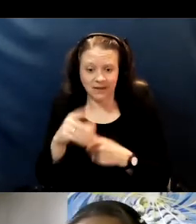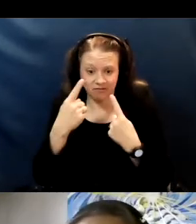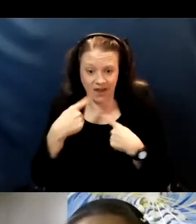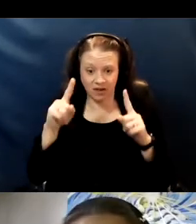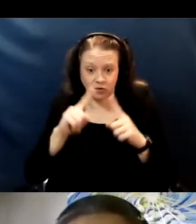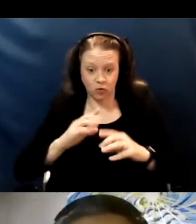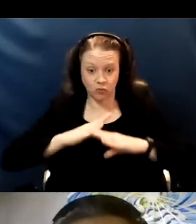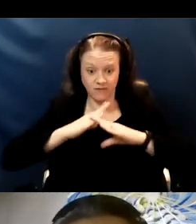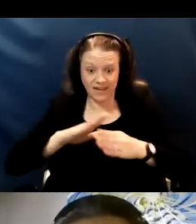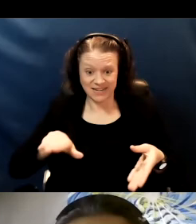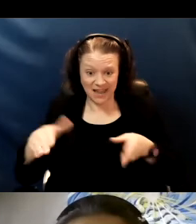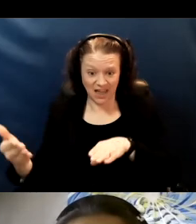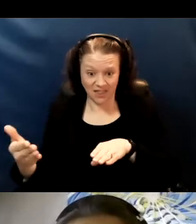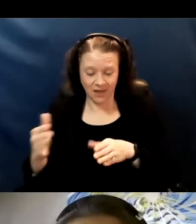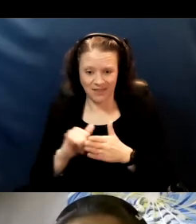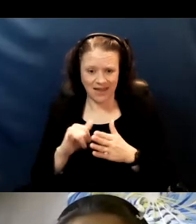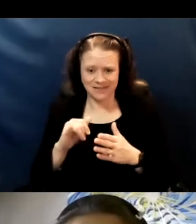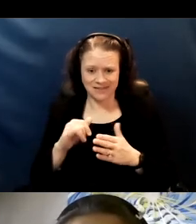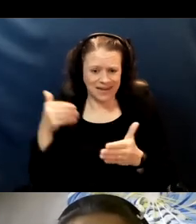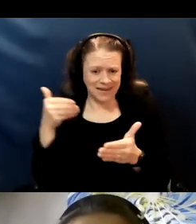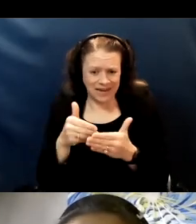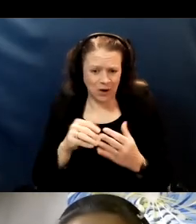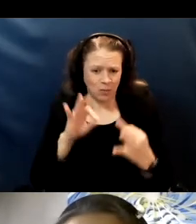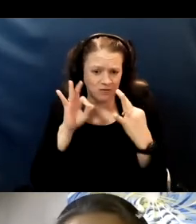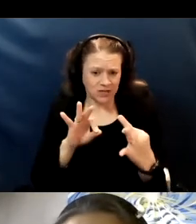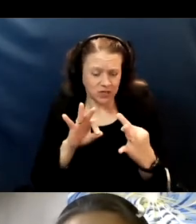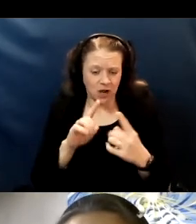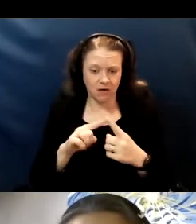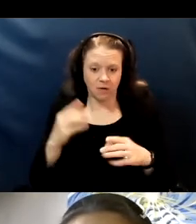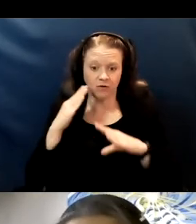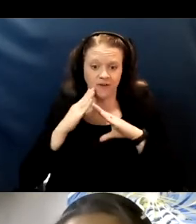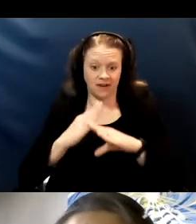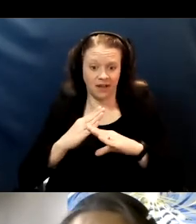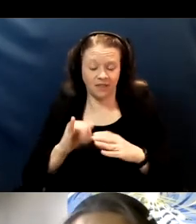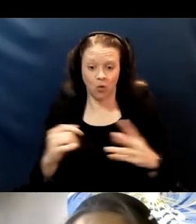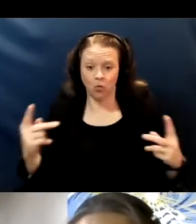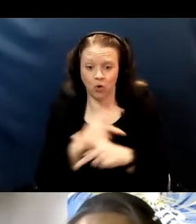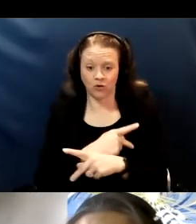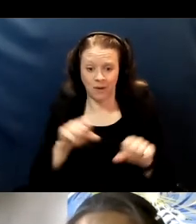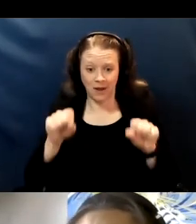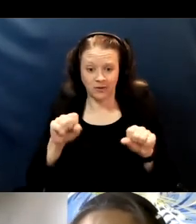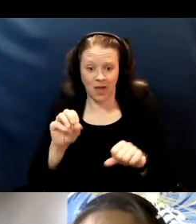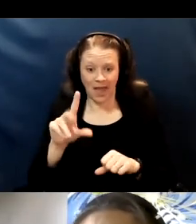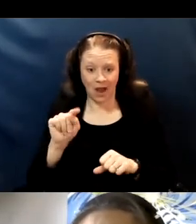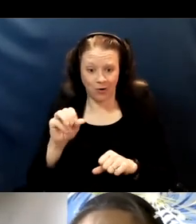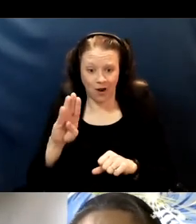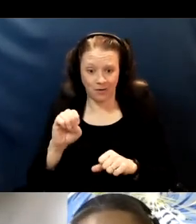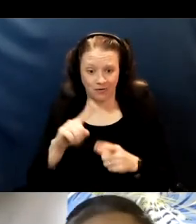that's near perfection at preventing the absolute worst possible outcome from this horrible virus,